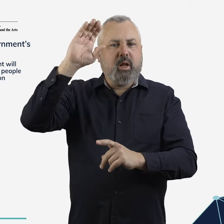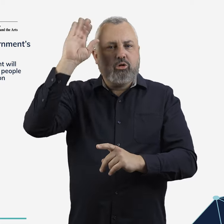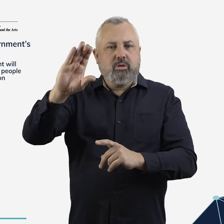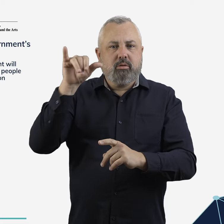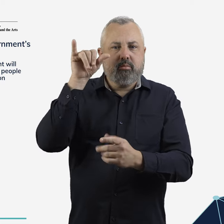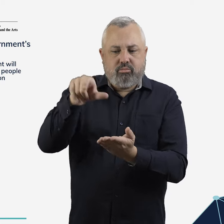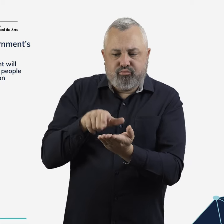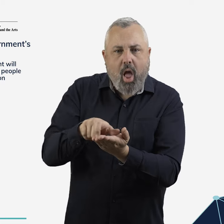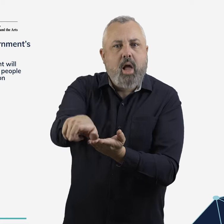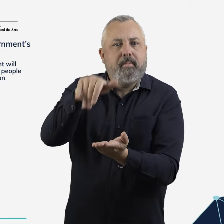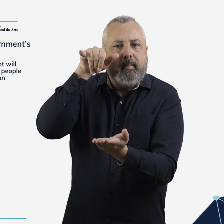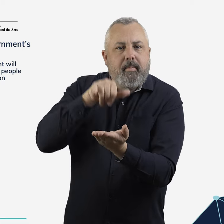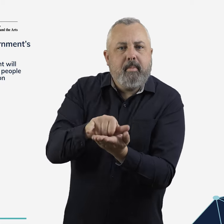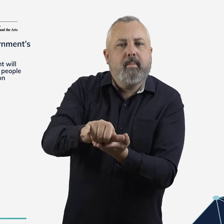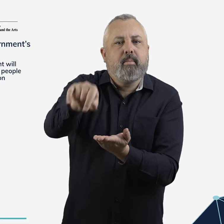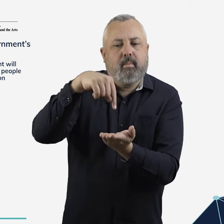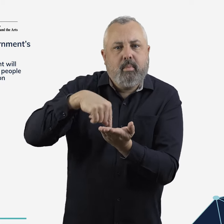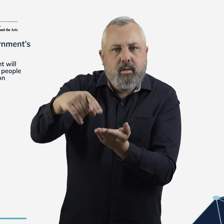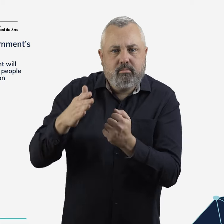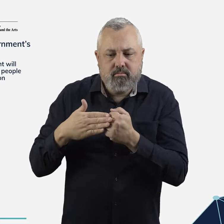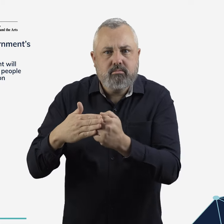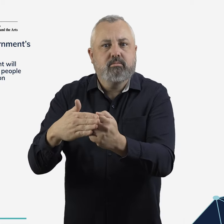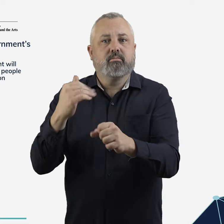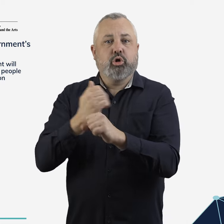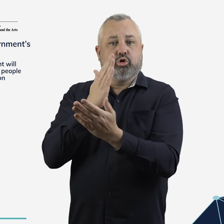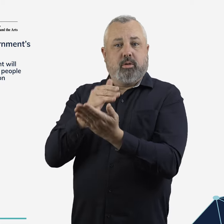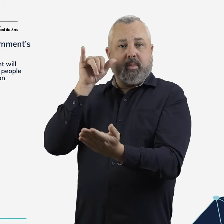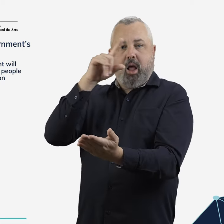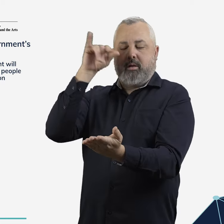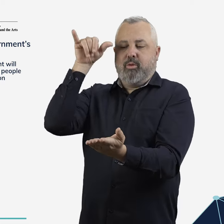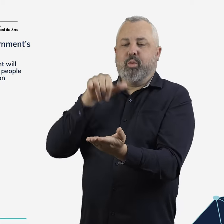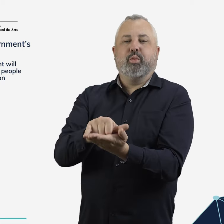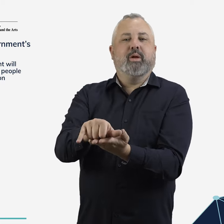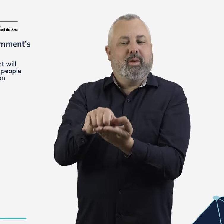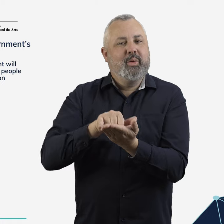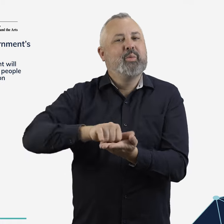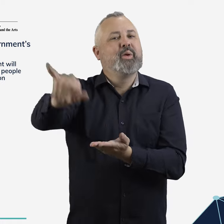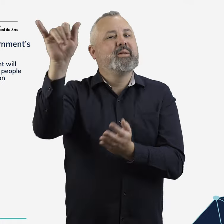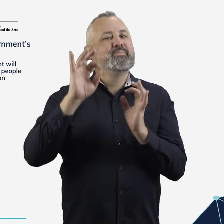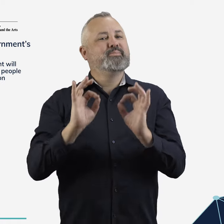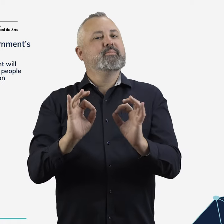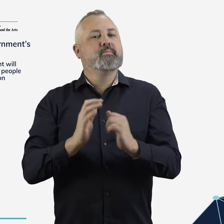remote airstrips that service First Nations communities.